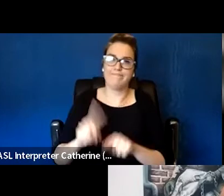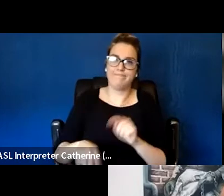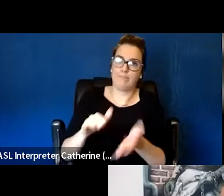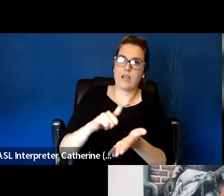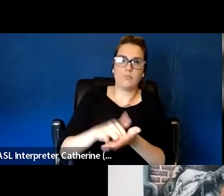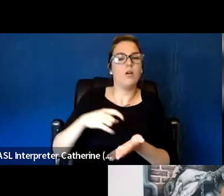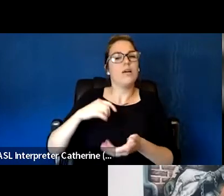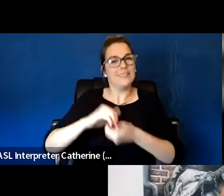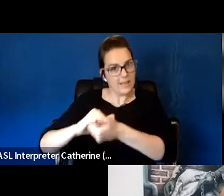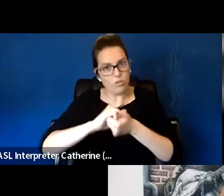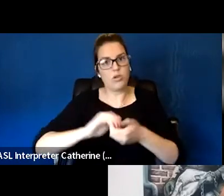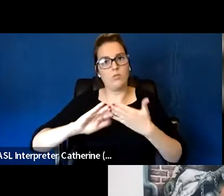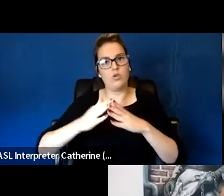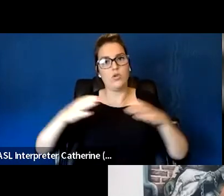as a community to advocate for.